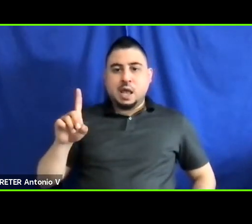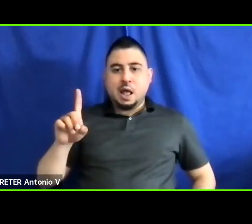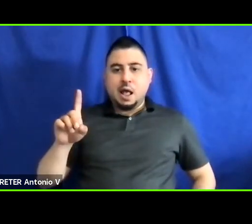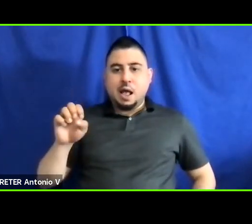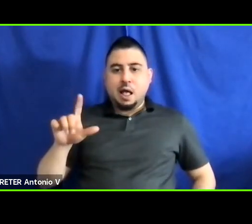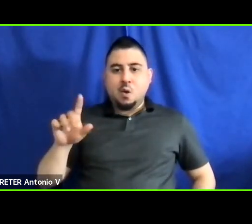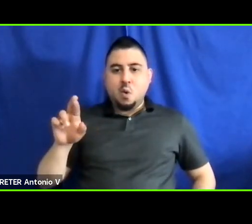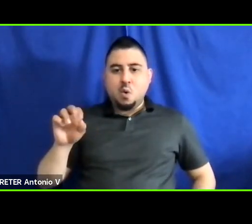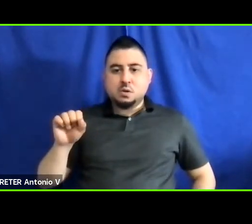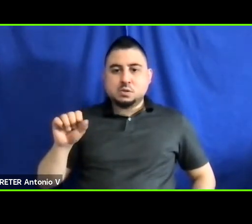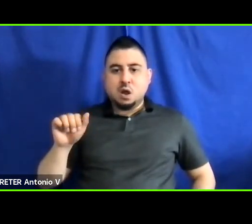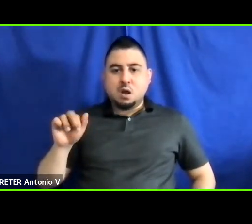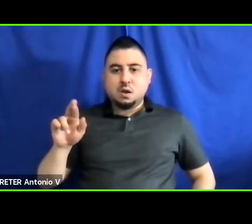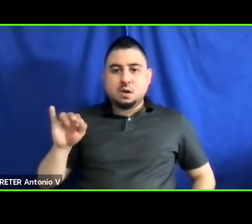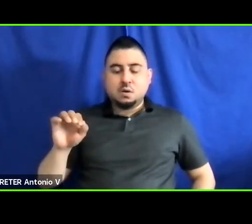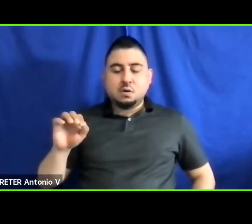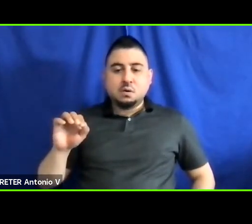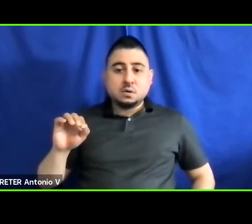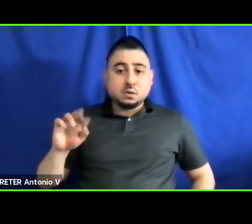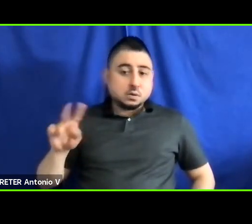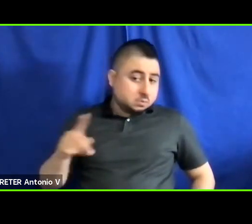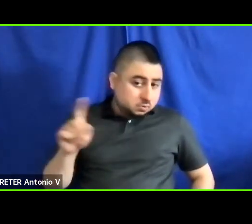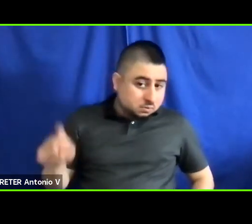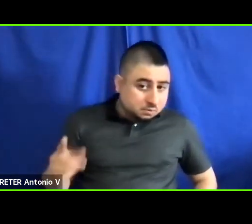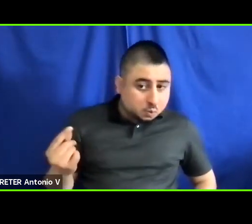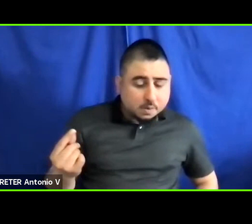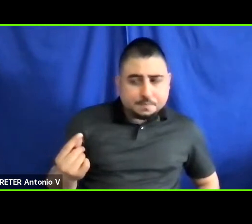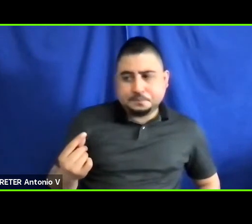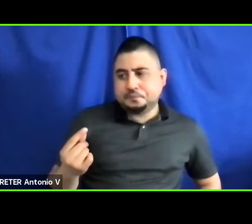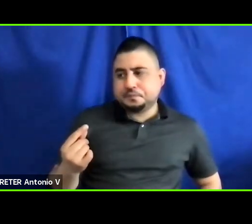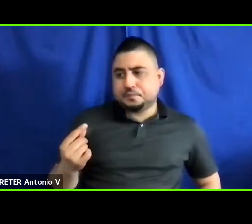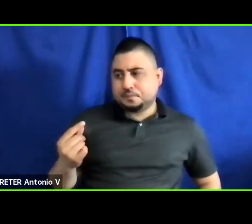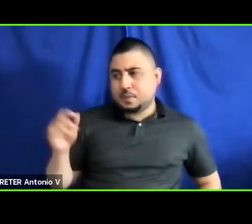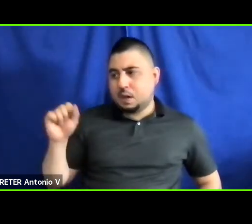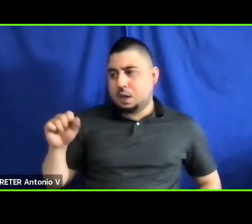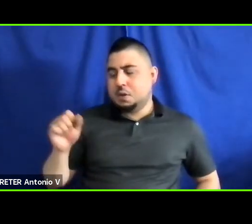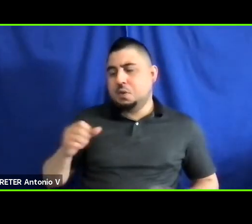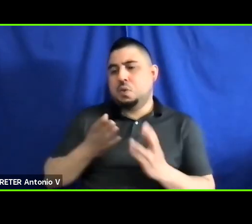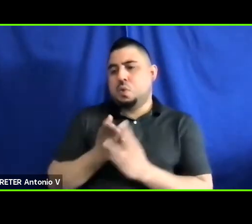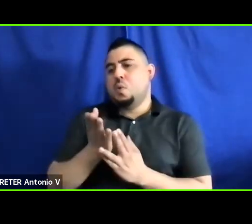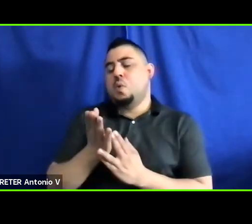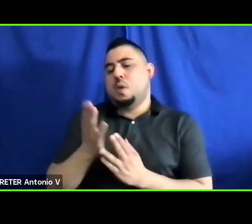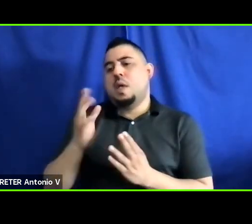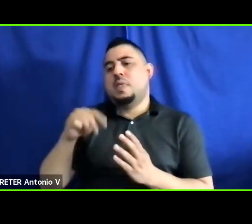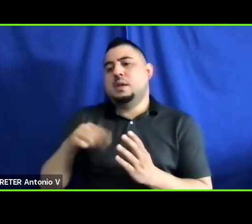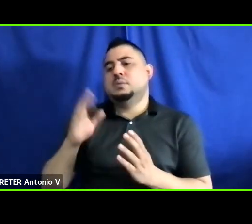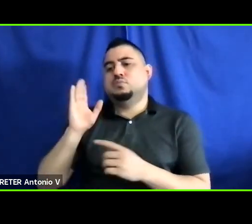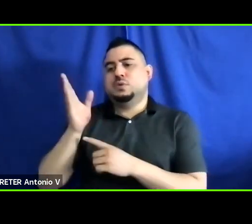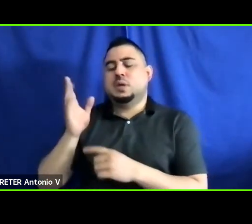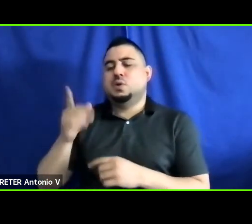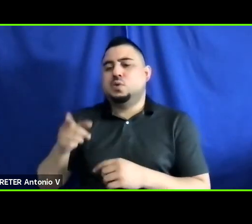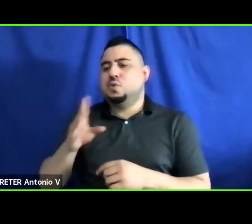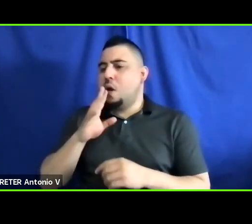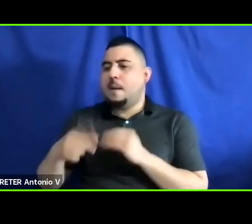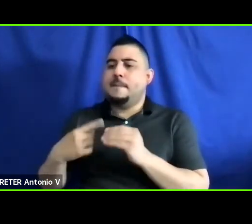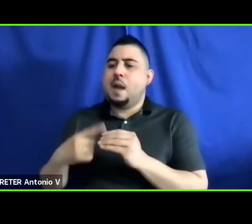your second question? Yes, I do. So, throughout the presentation, you guys have talked a lot about